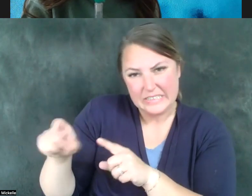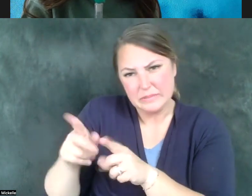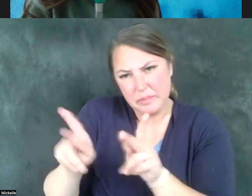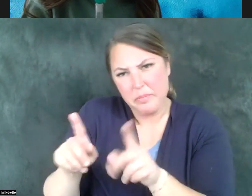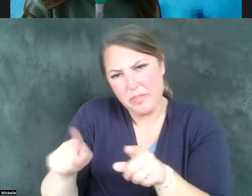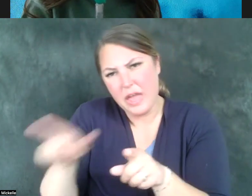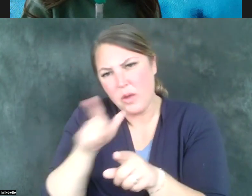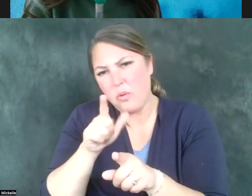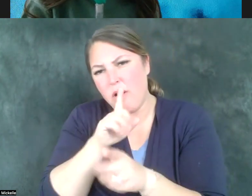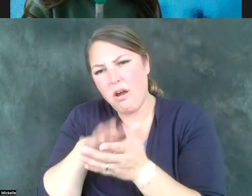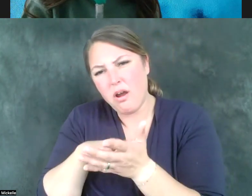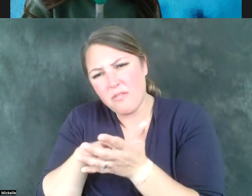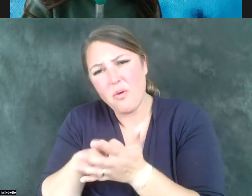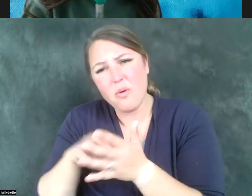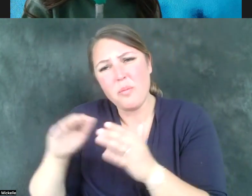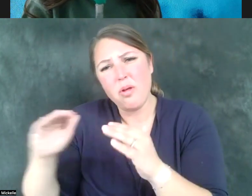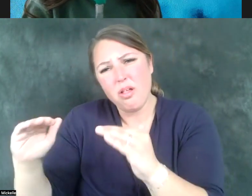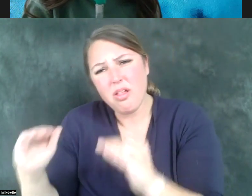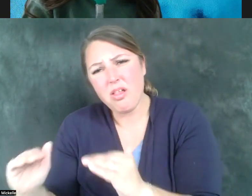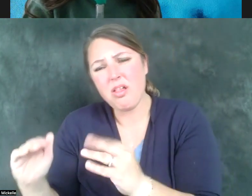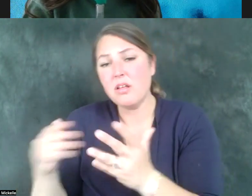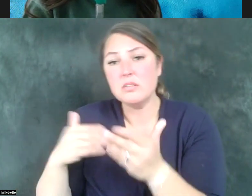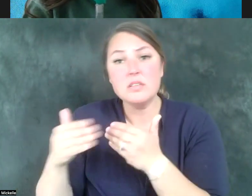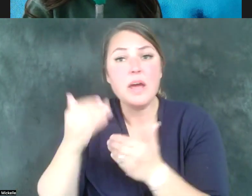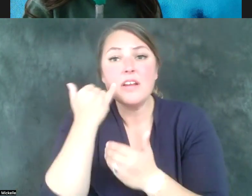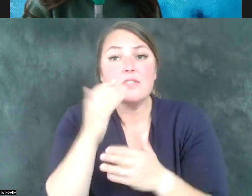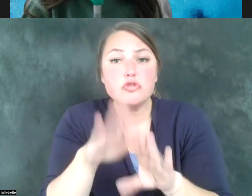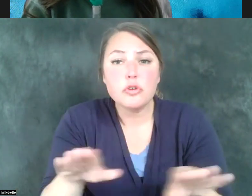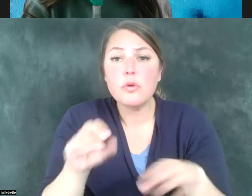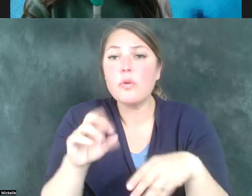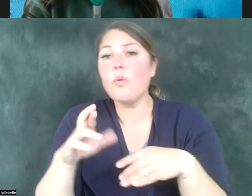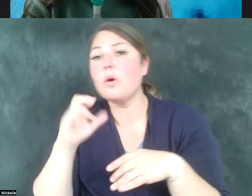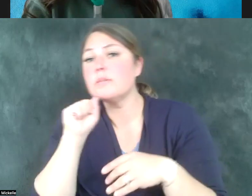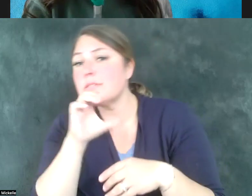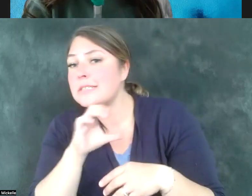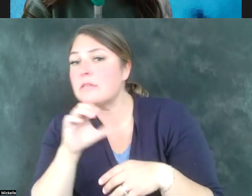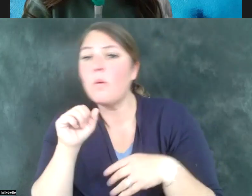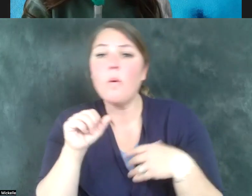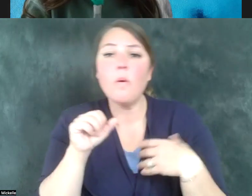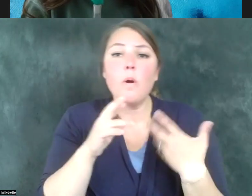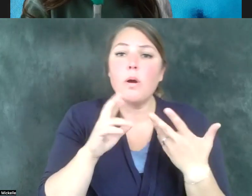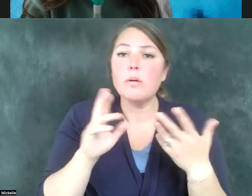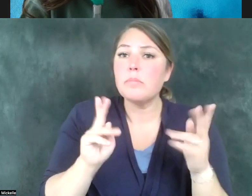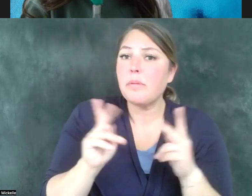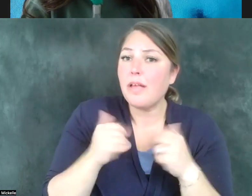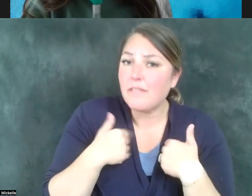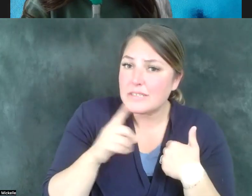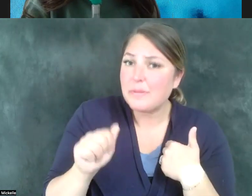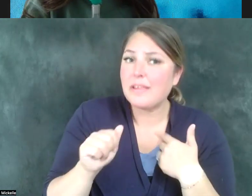vulnerable in our community, whether it's children, whether it's the elderly, whether it's individuals struggling with disabilities, whether it's individuals